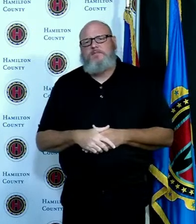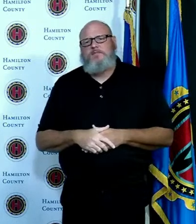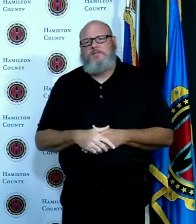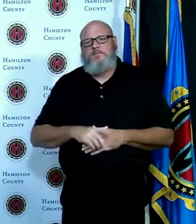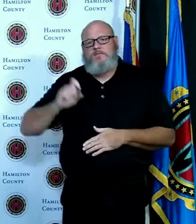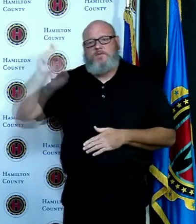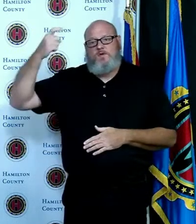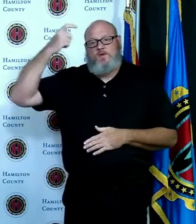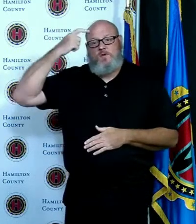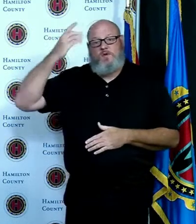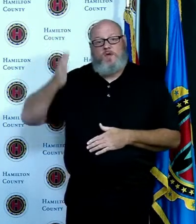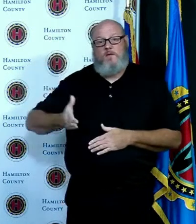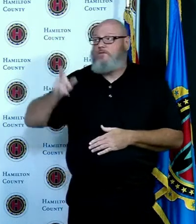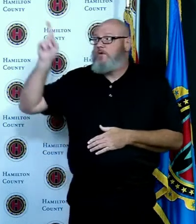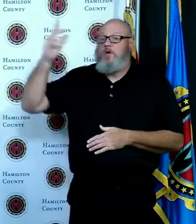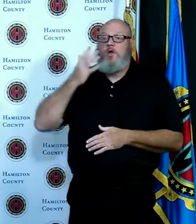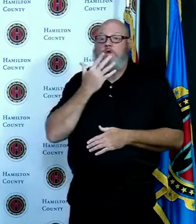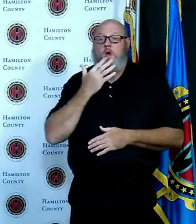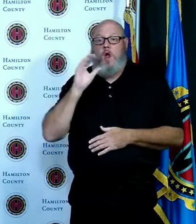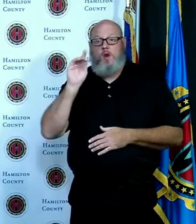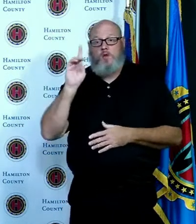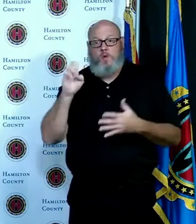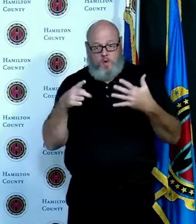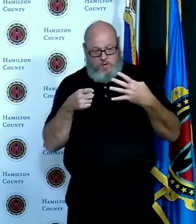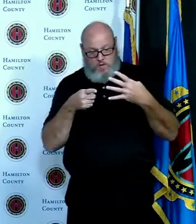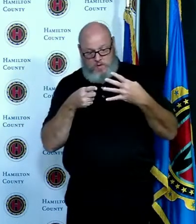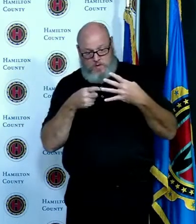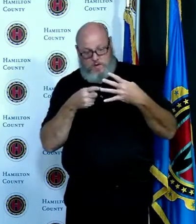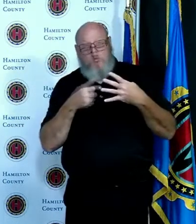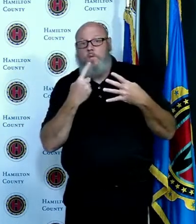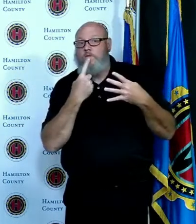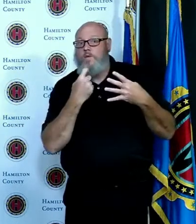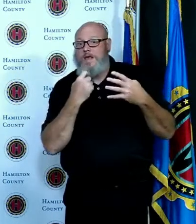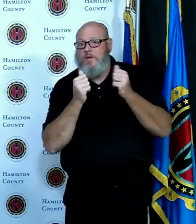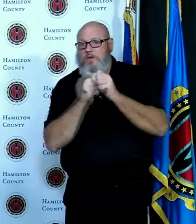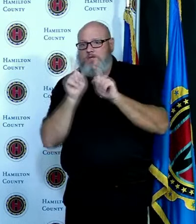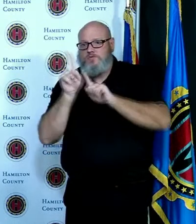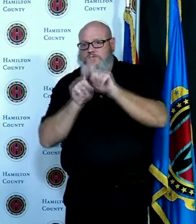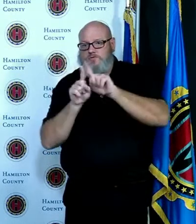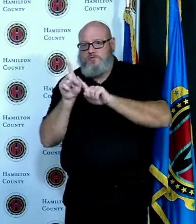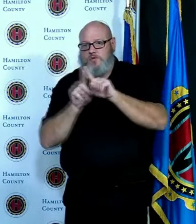but if we are going on the same trajectory we are likely to hit purple and and I've been asked